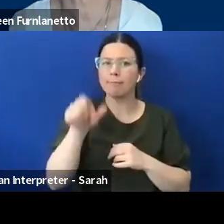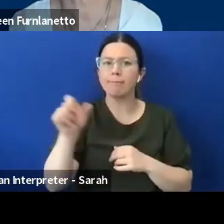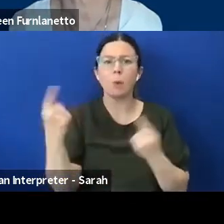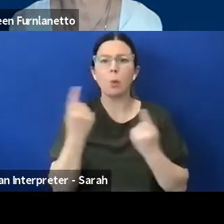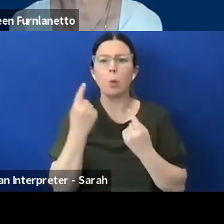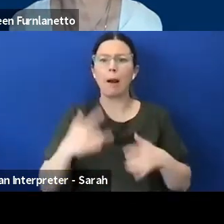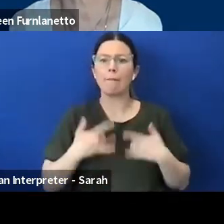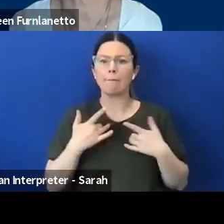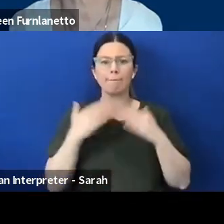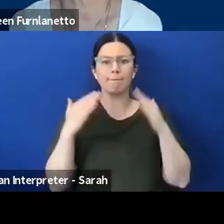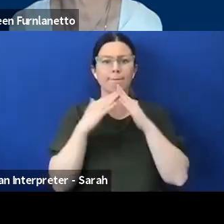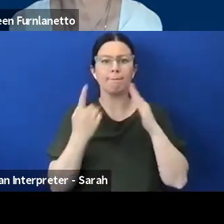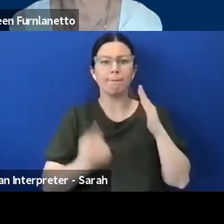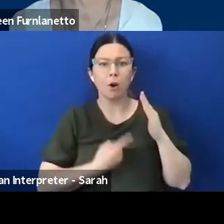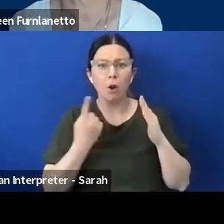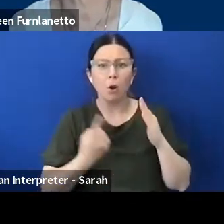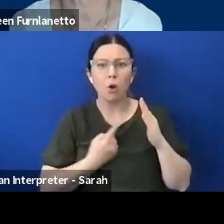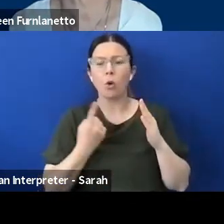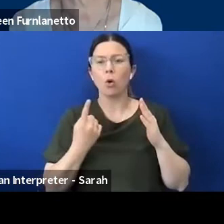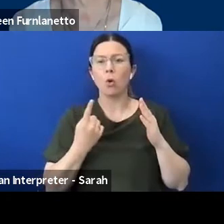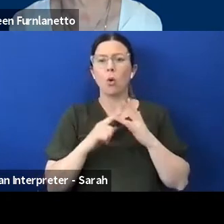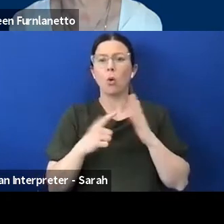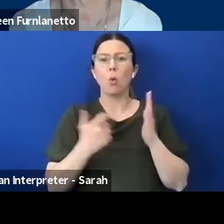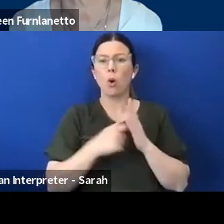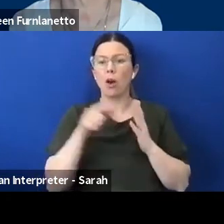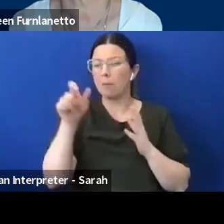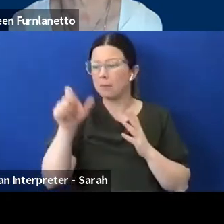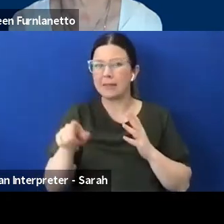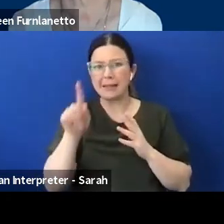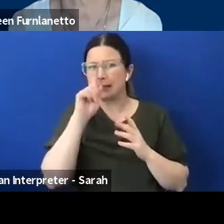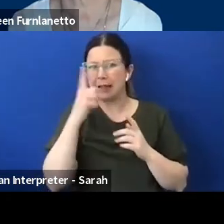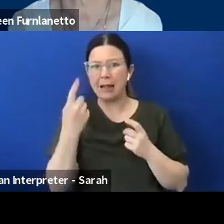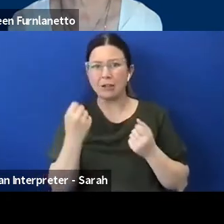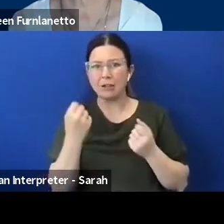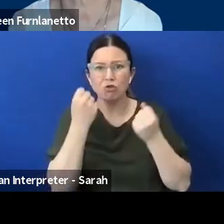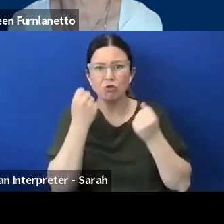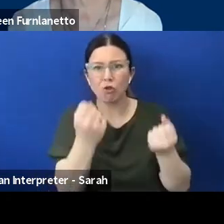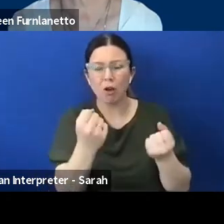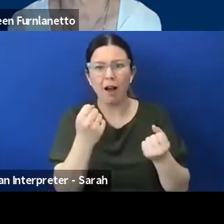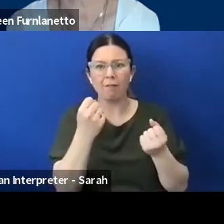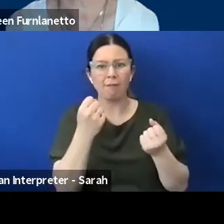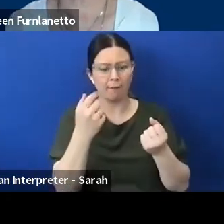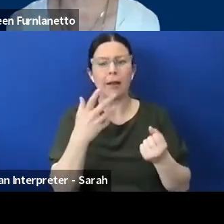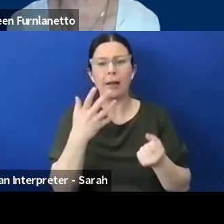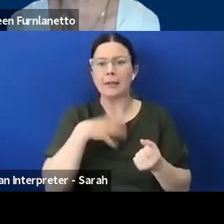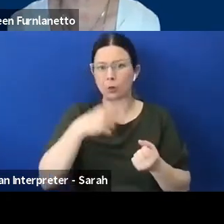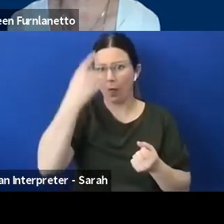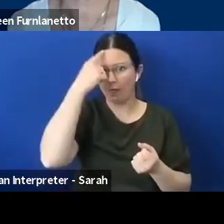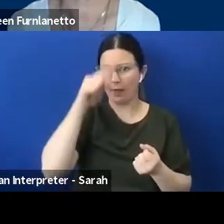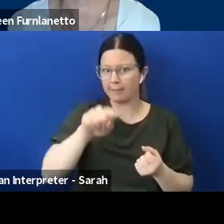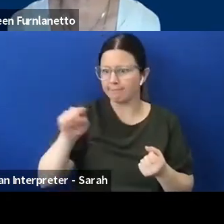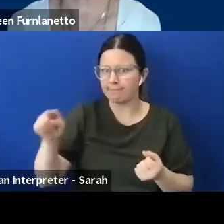someone that can drive a vehicle, that's something I think we need to explore.